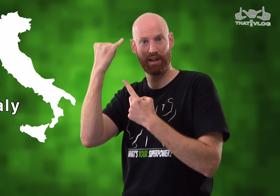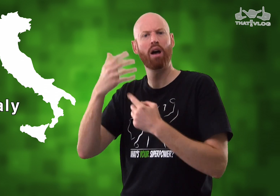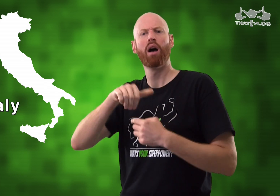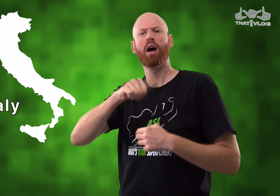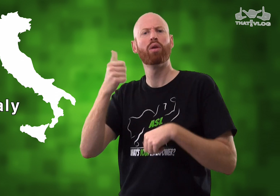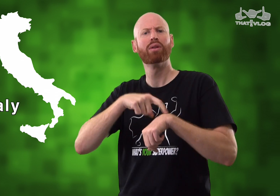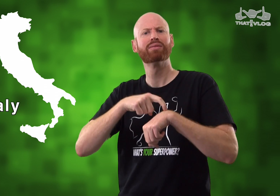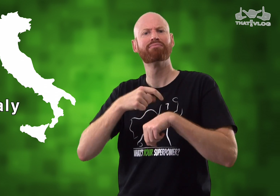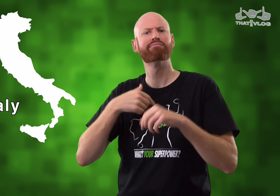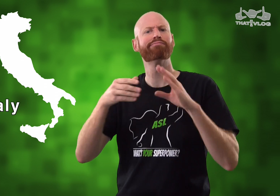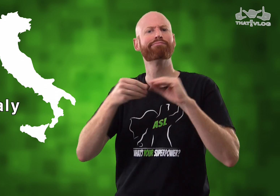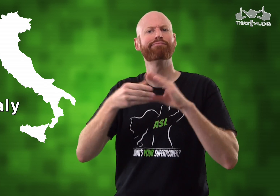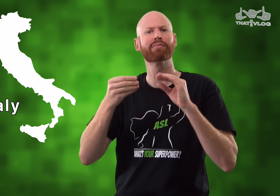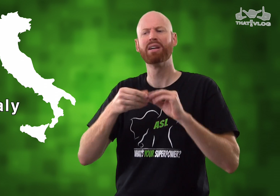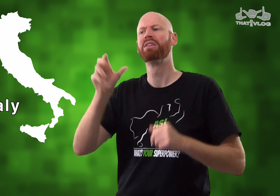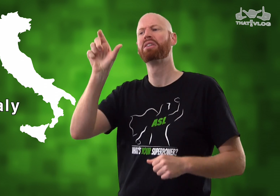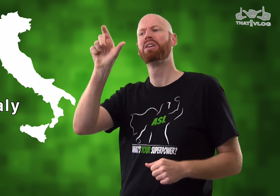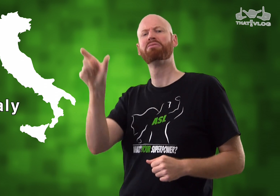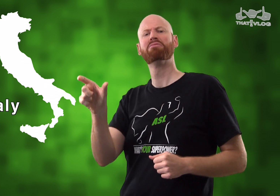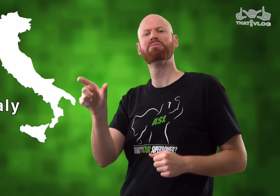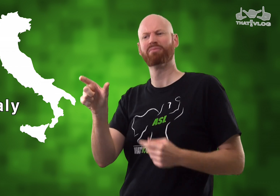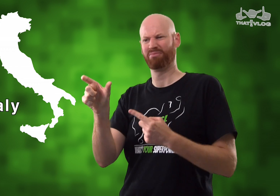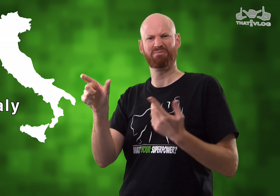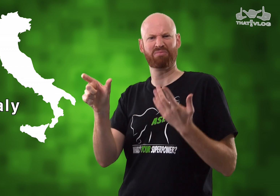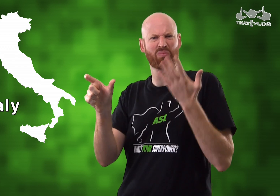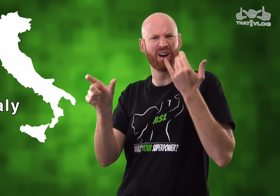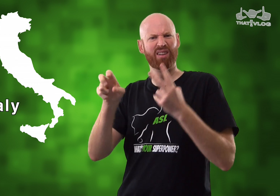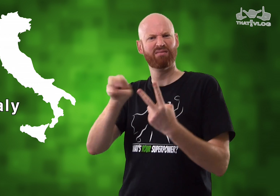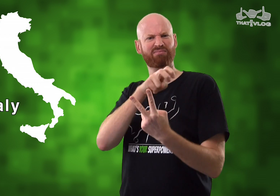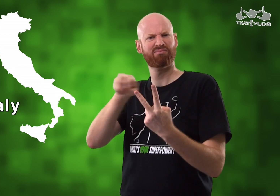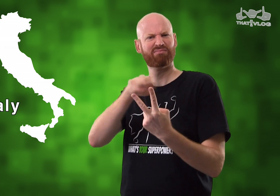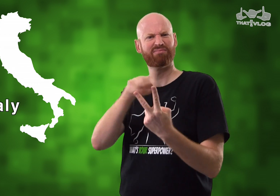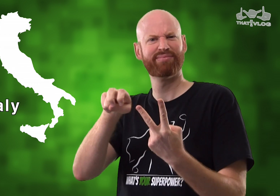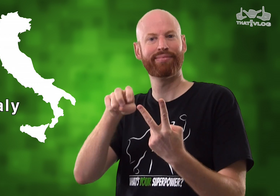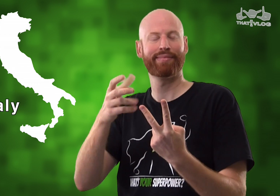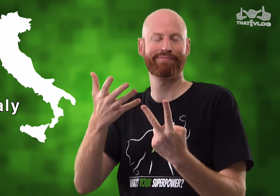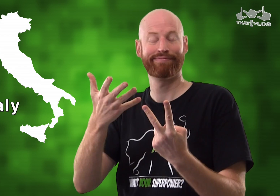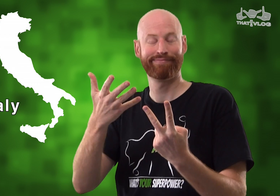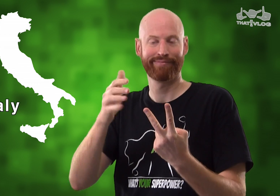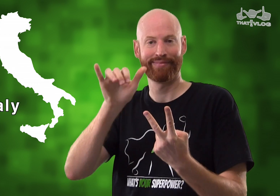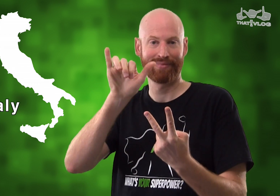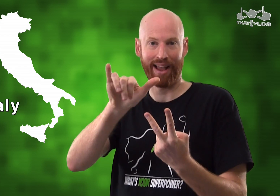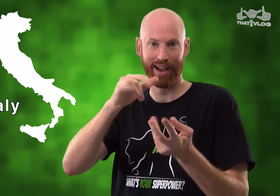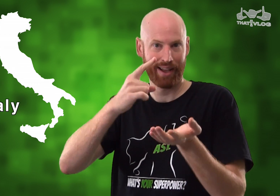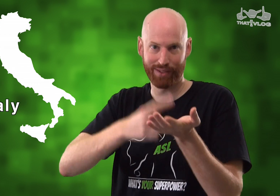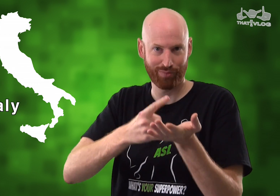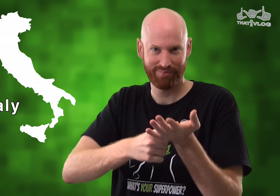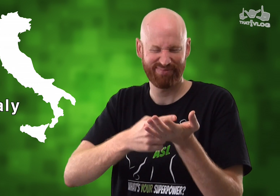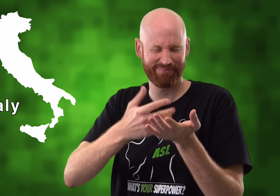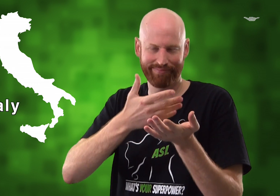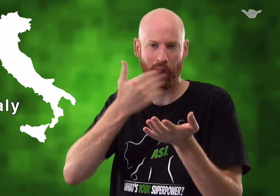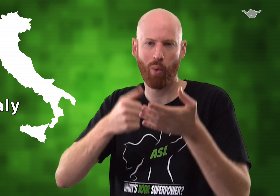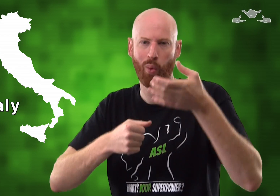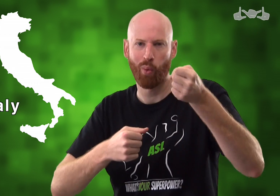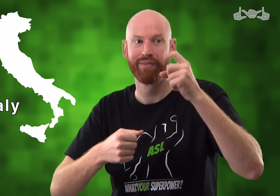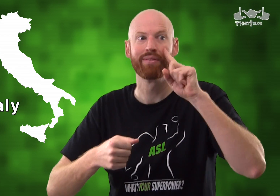with my pinky finger and other times you'll notice that I sign "Italy" this way [produces sign] You may wonder why I switch between those.